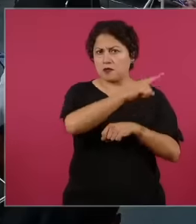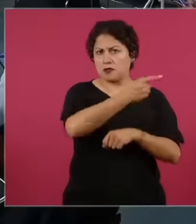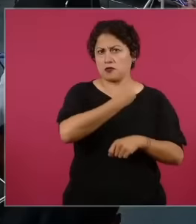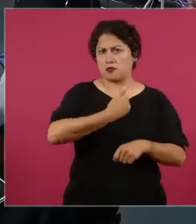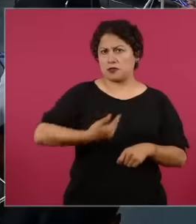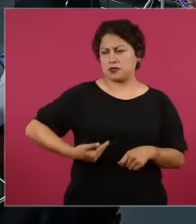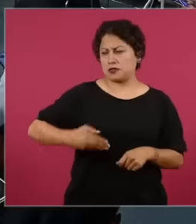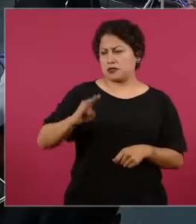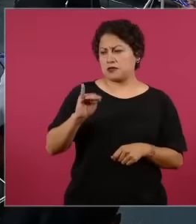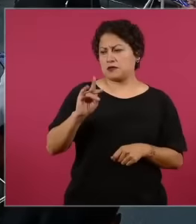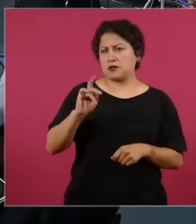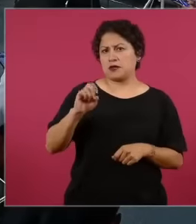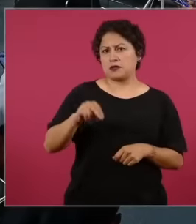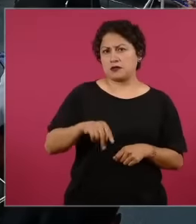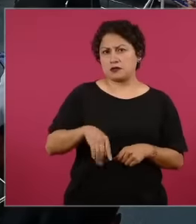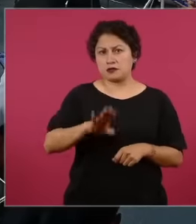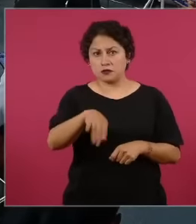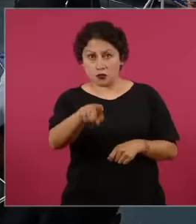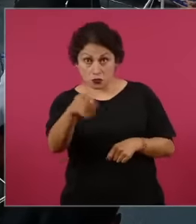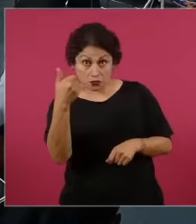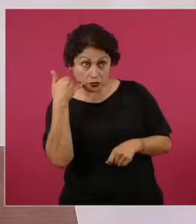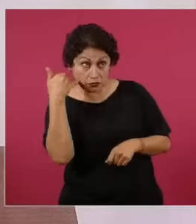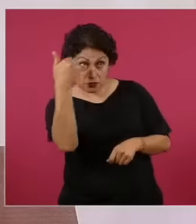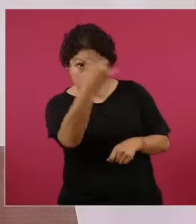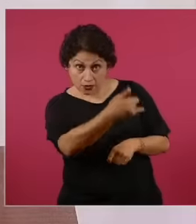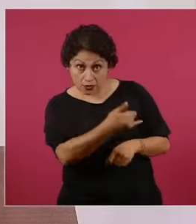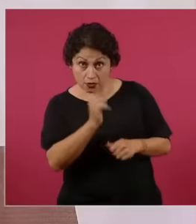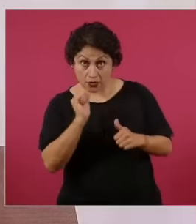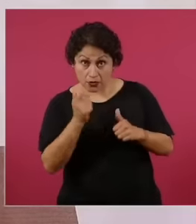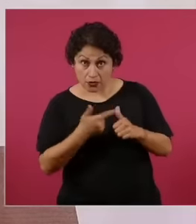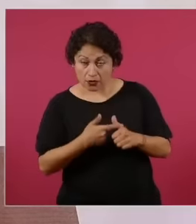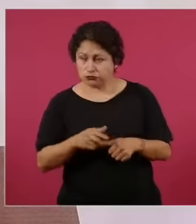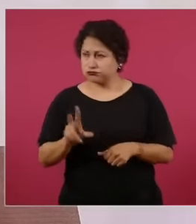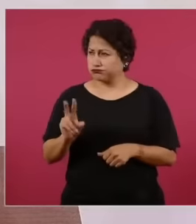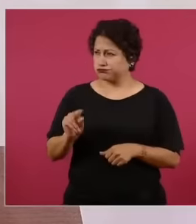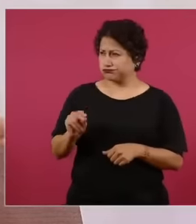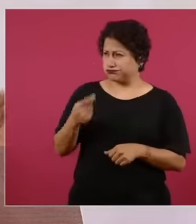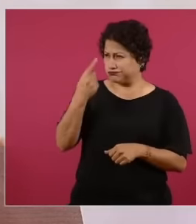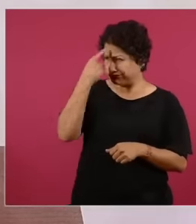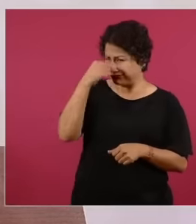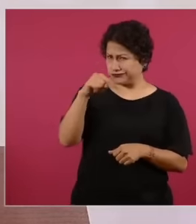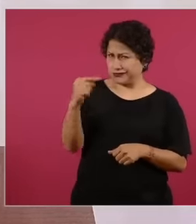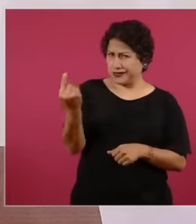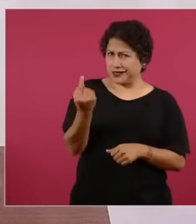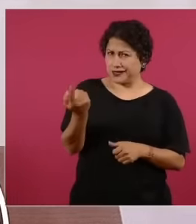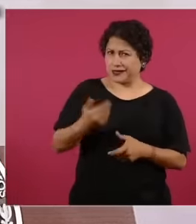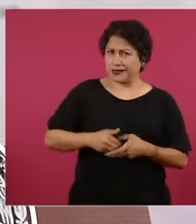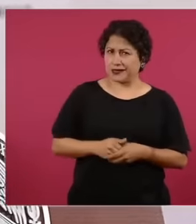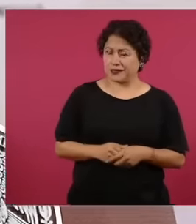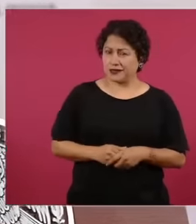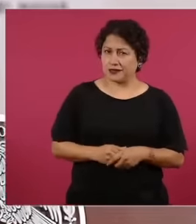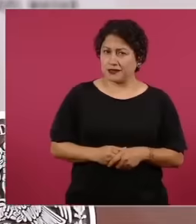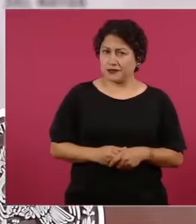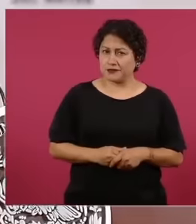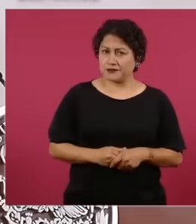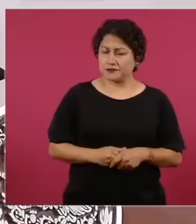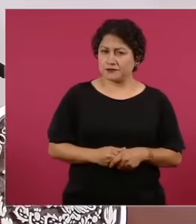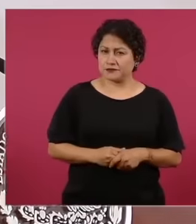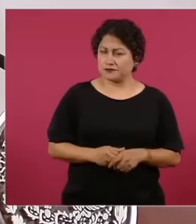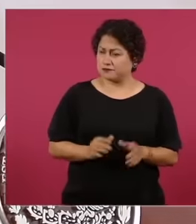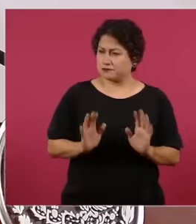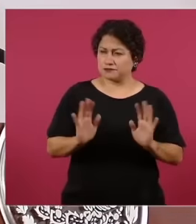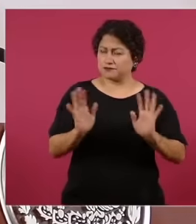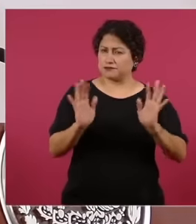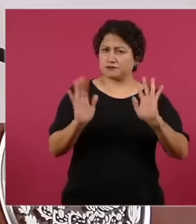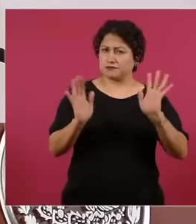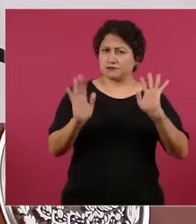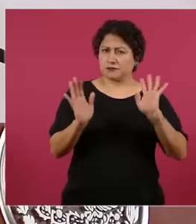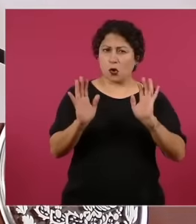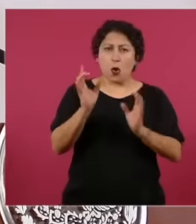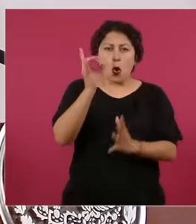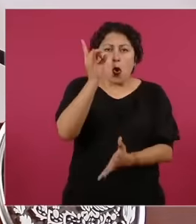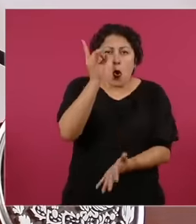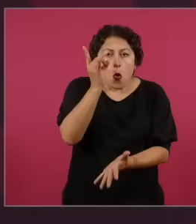Biden. No. Why no no no no no no no this is nothing more than that they understand that